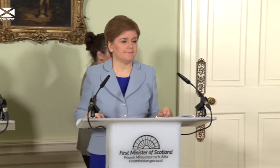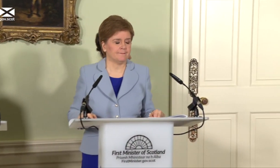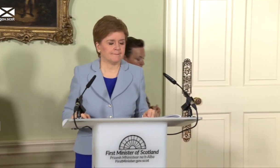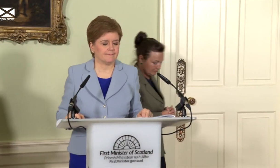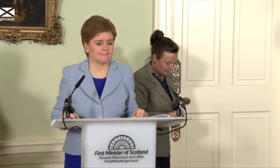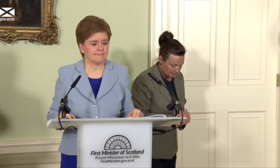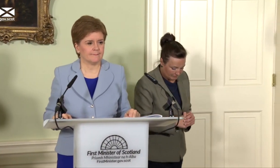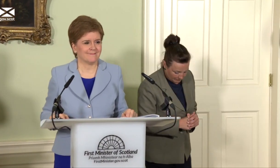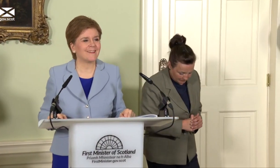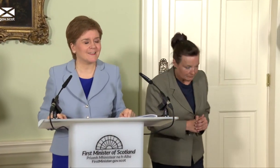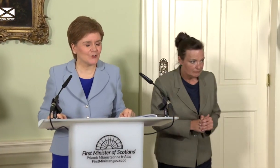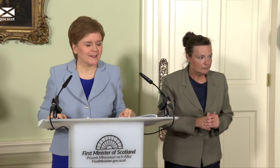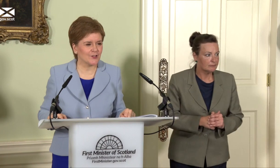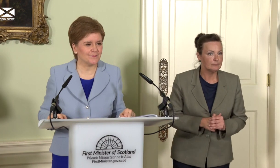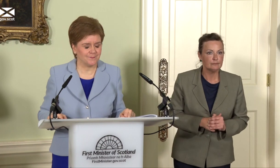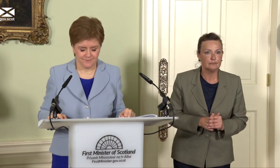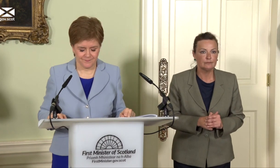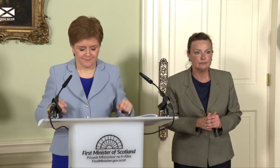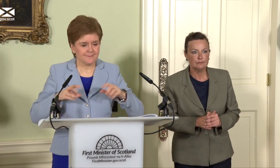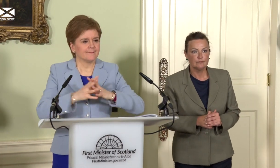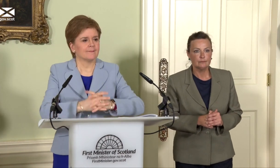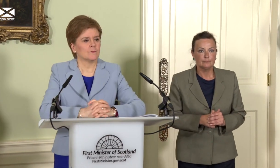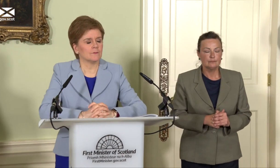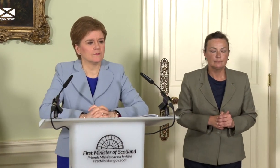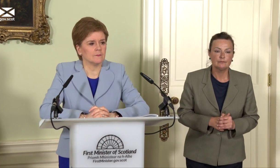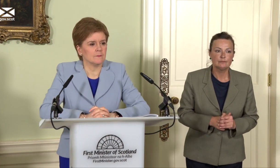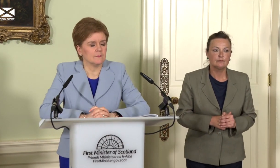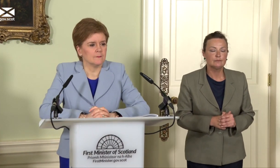Yes, I’m Katerina Vittozzi, standing in for James Matthews. You’ve spoken a great deal about the